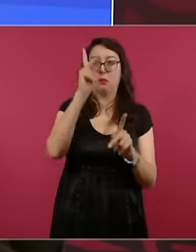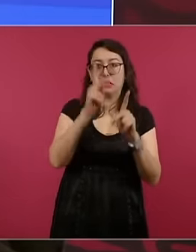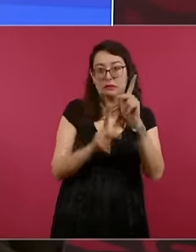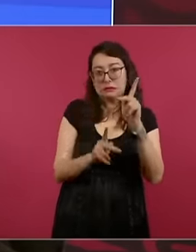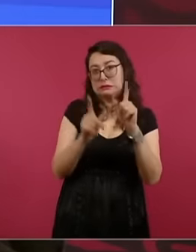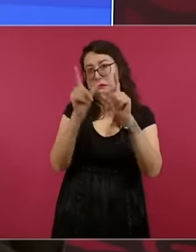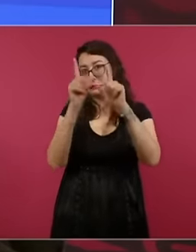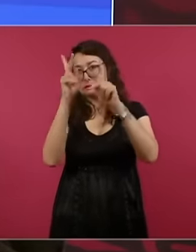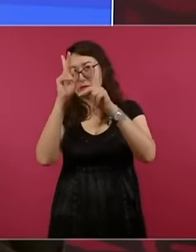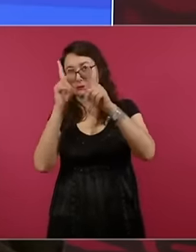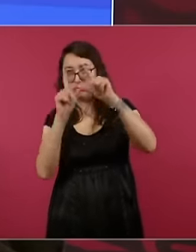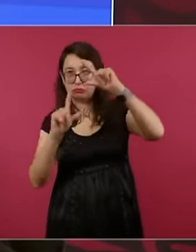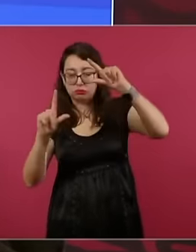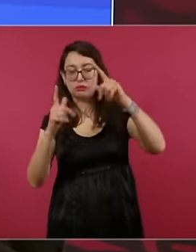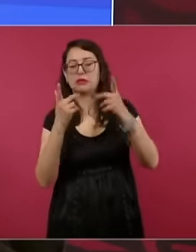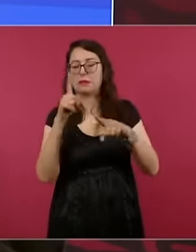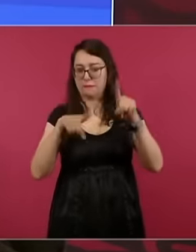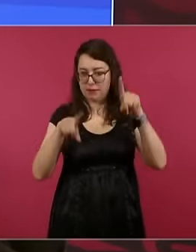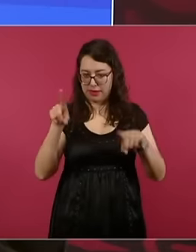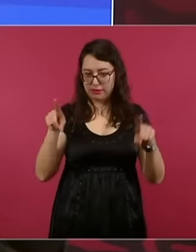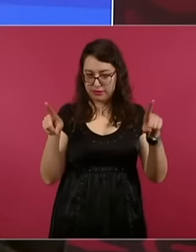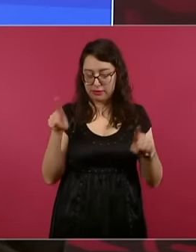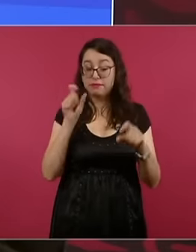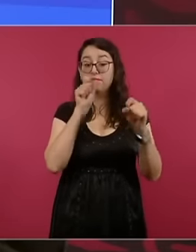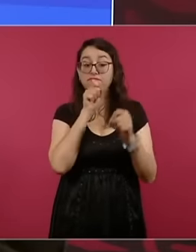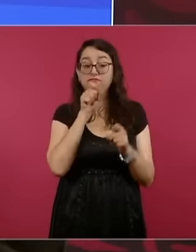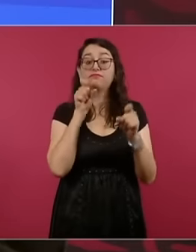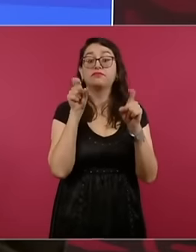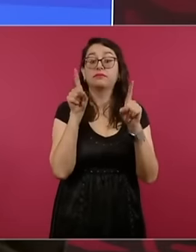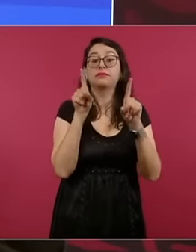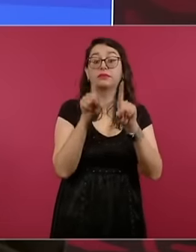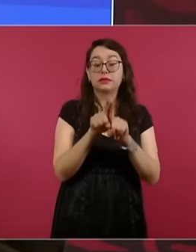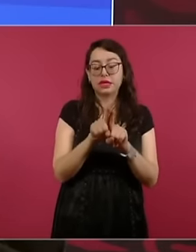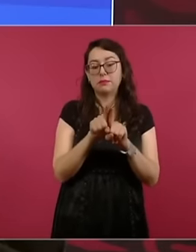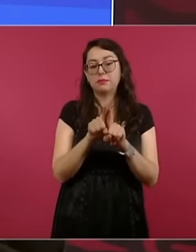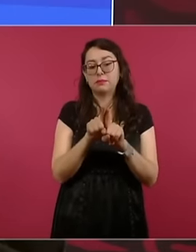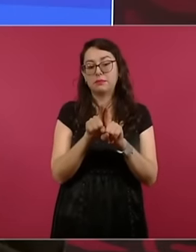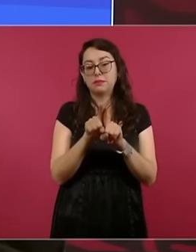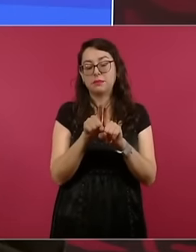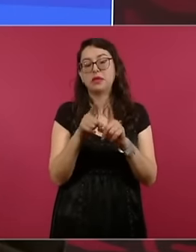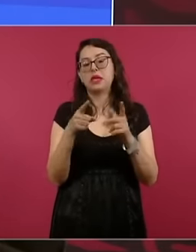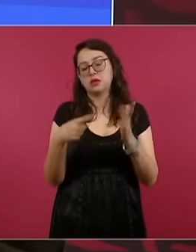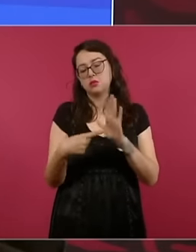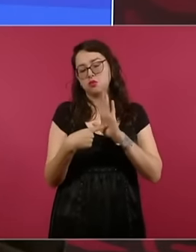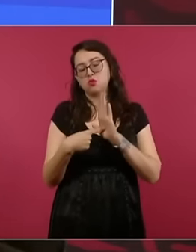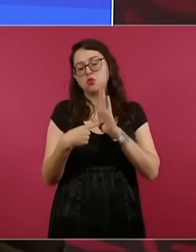another complication that I am going to mention with numbers in a moment not with the desire Well, it's just about showing